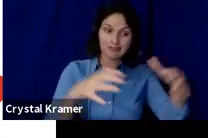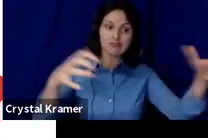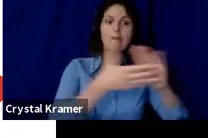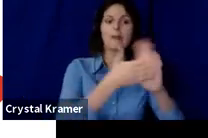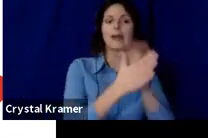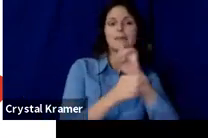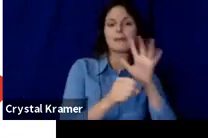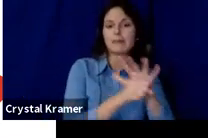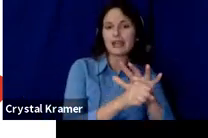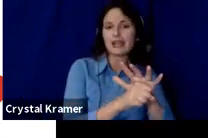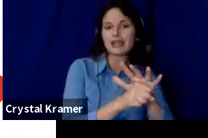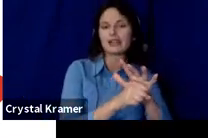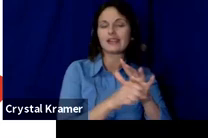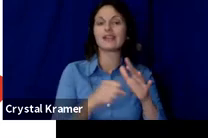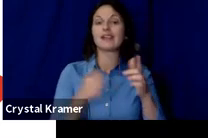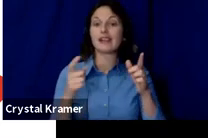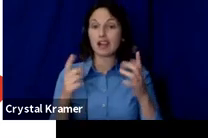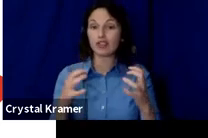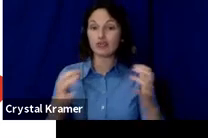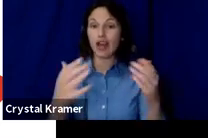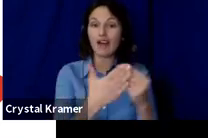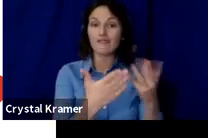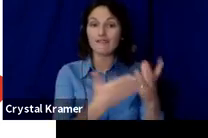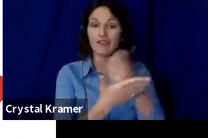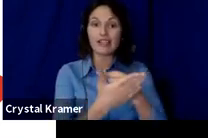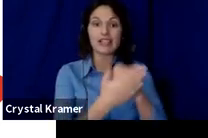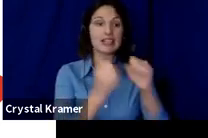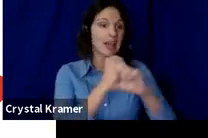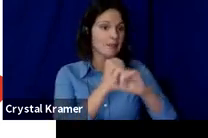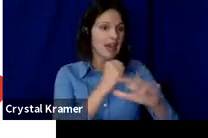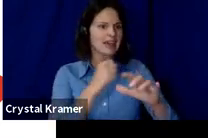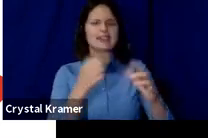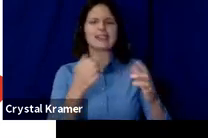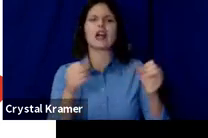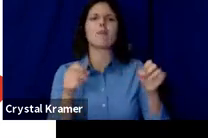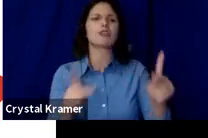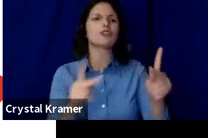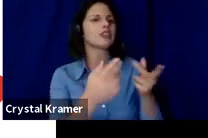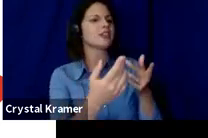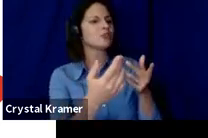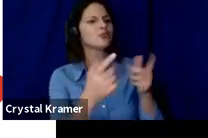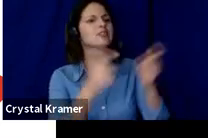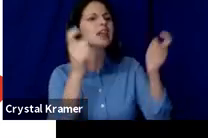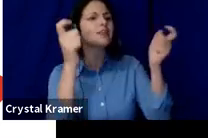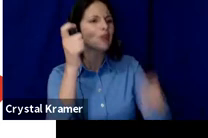To say, Hey, thanks for supporting us this long, here is a totes bag or coffee mug or something